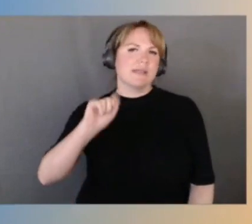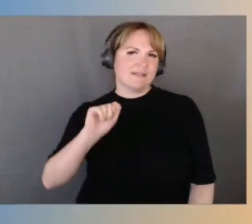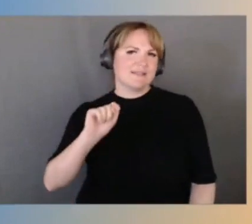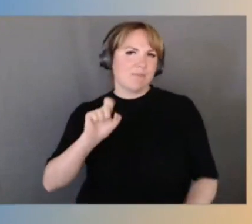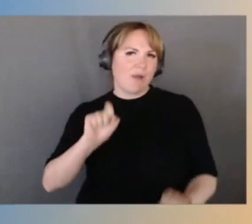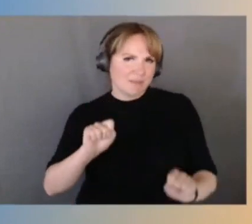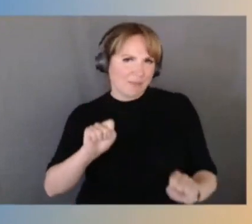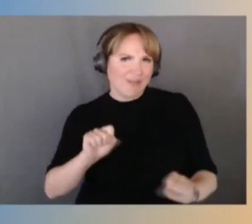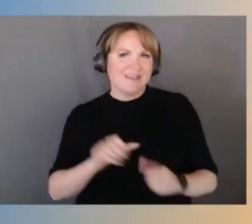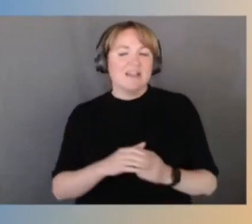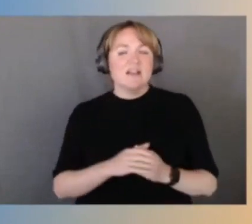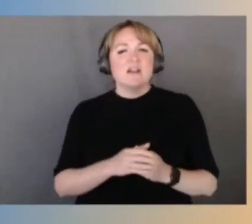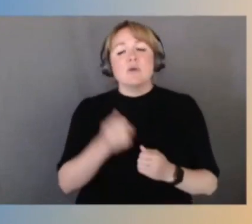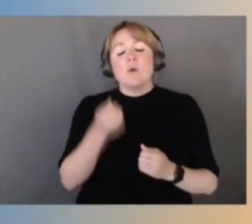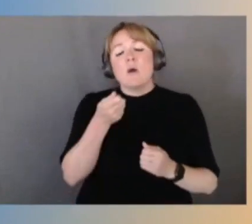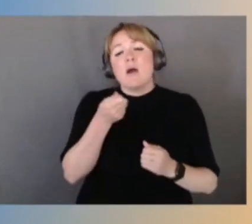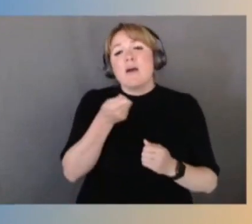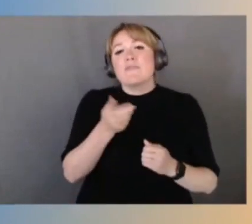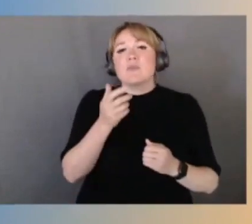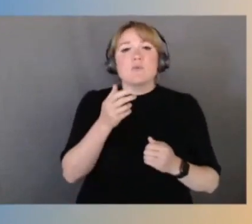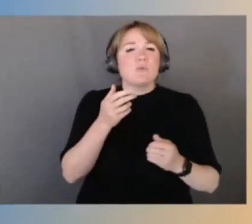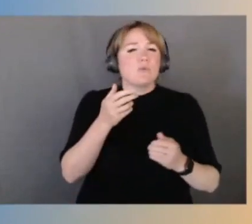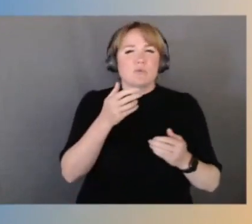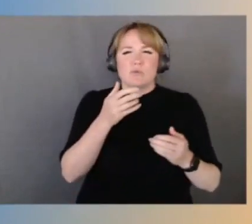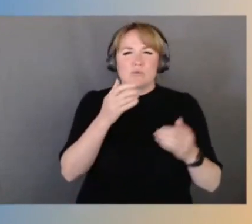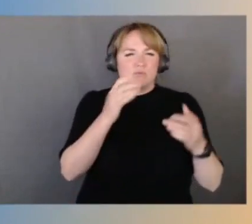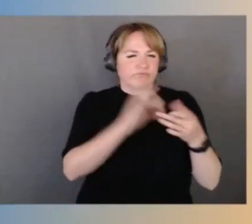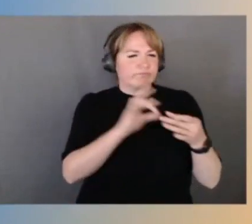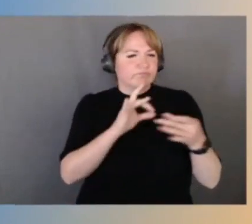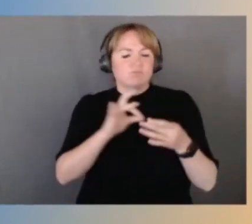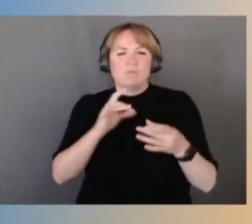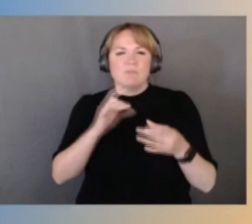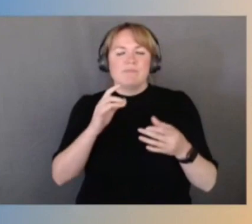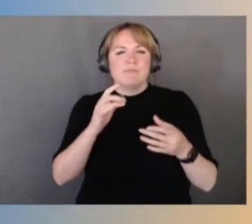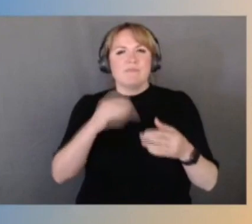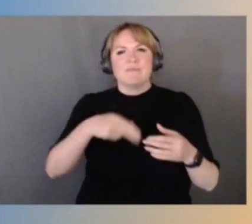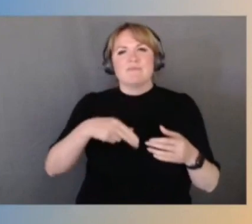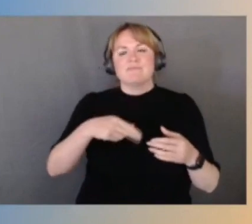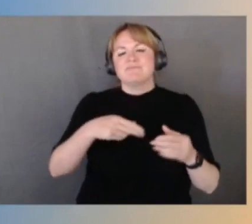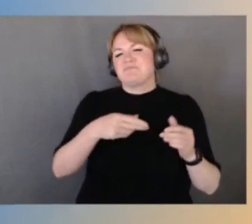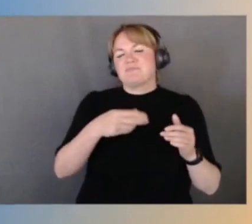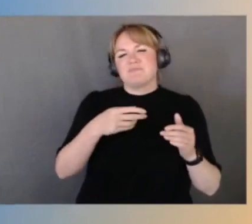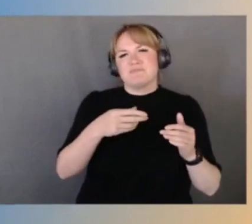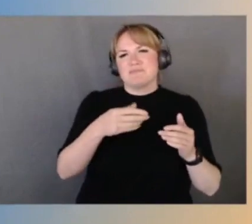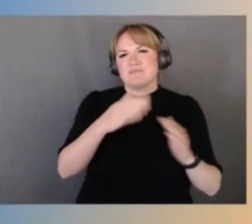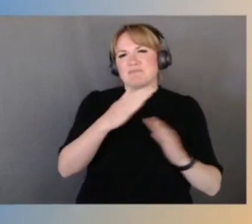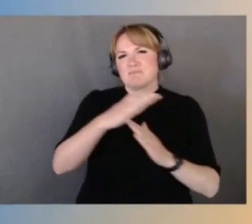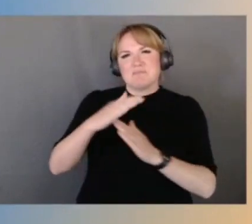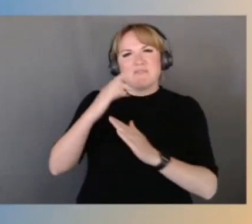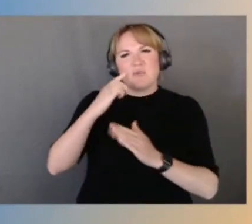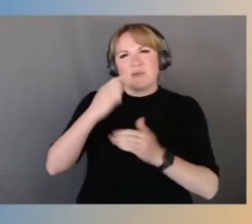and again, there was so little bread and it was all filling and just nutrition here that it's hard to just pick out the highlights